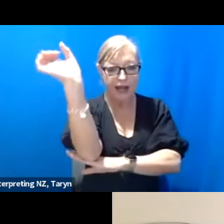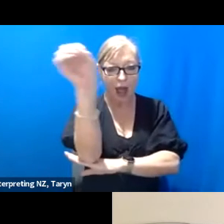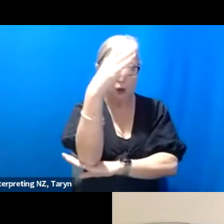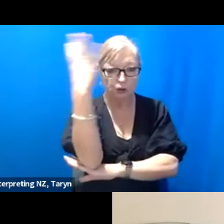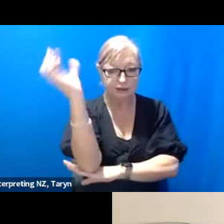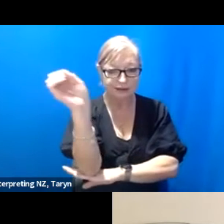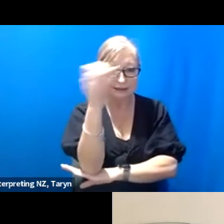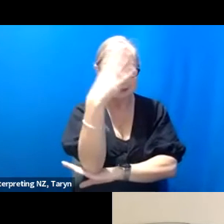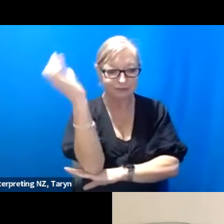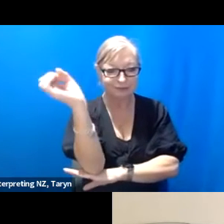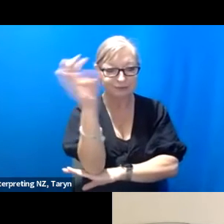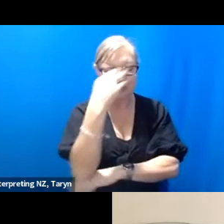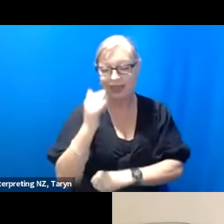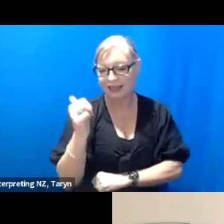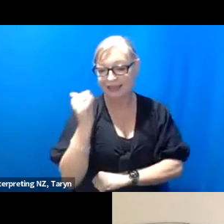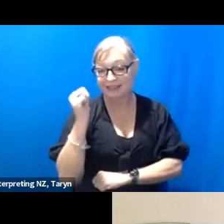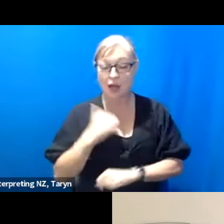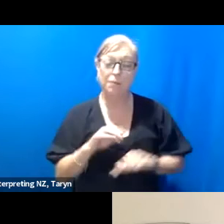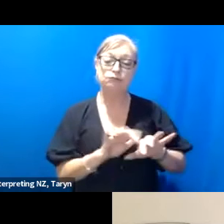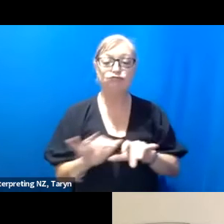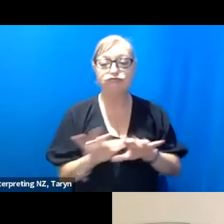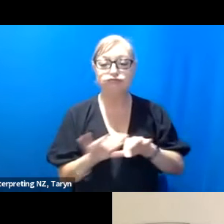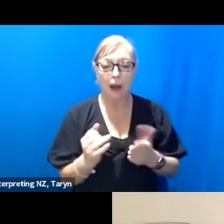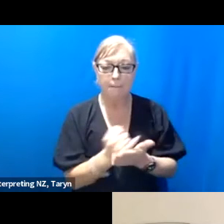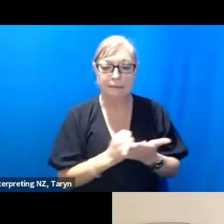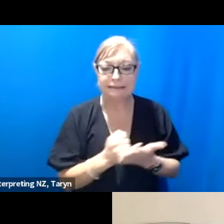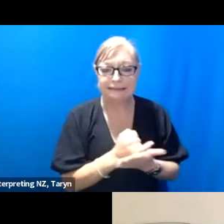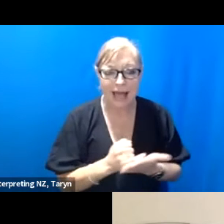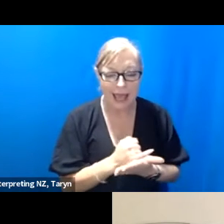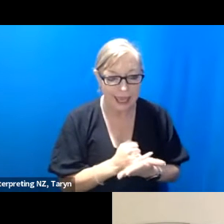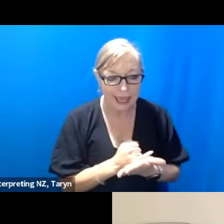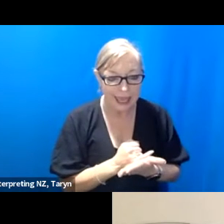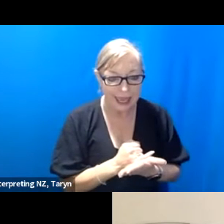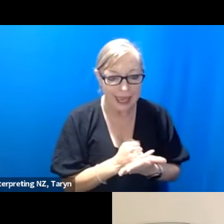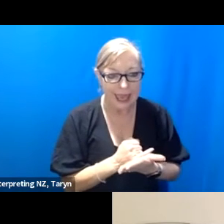with the - I made a typing error yesterday when I was writing, and I was writing the word dramaturg,